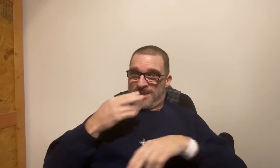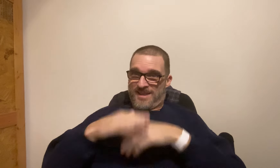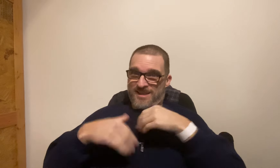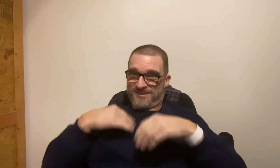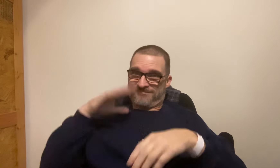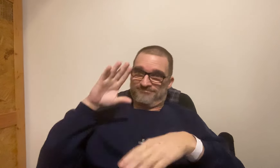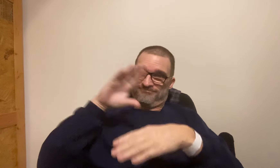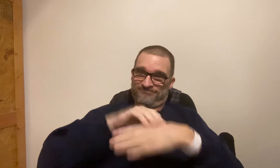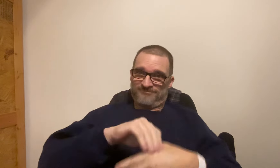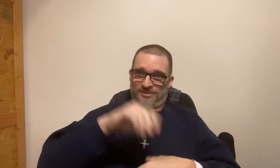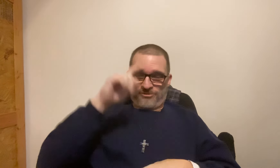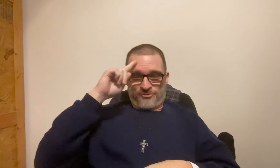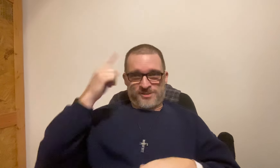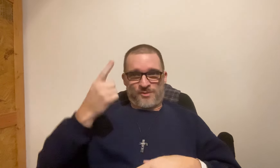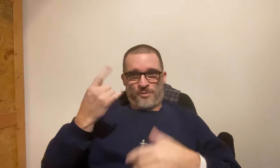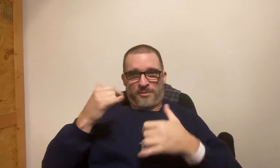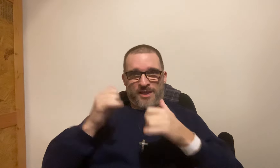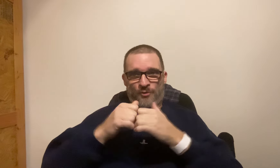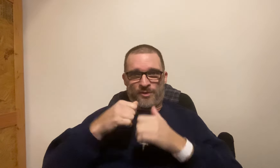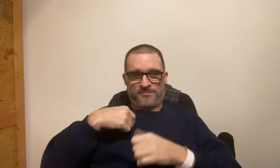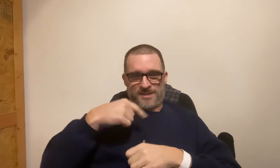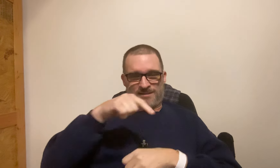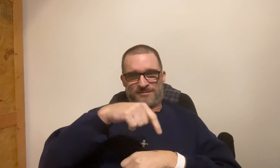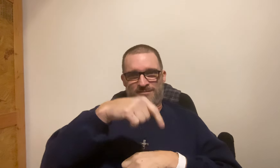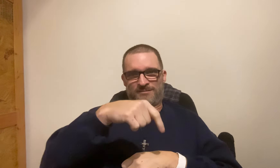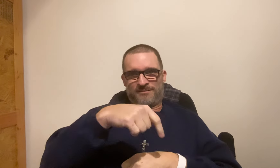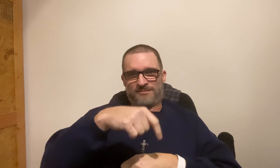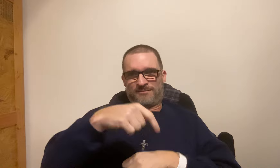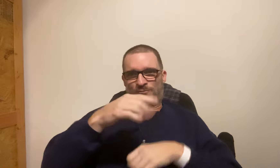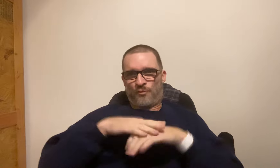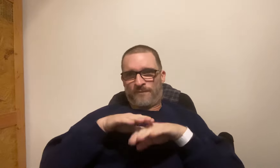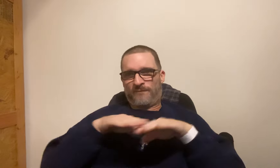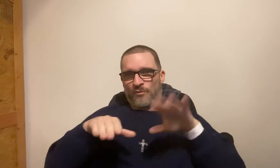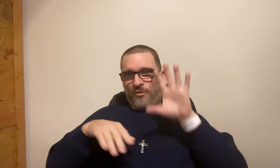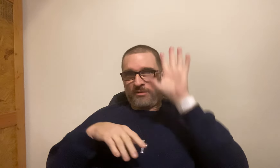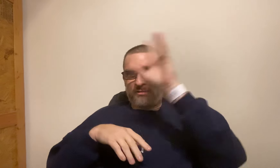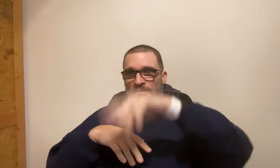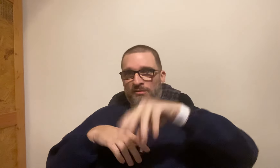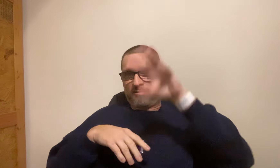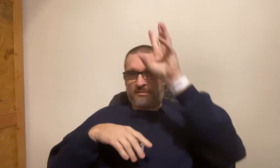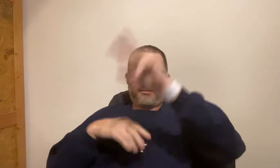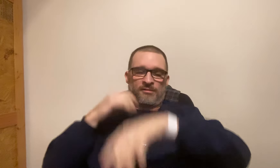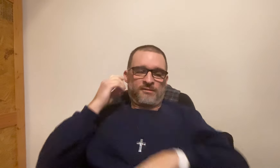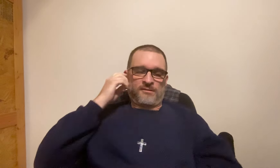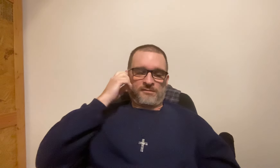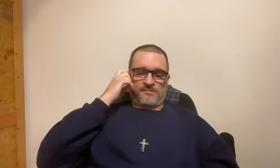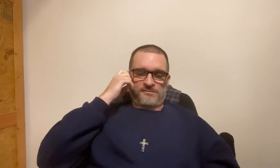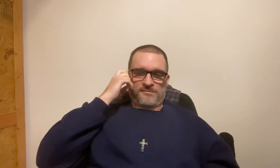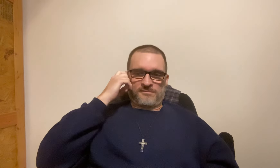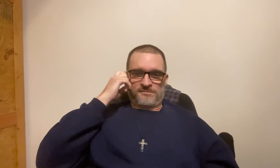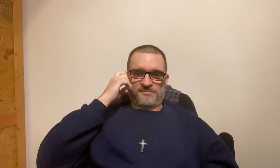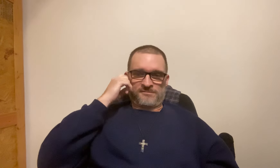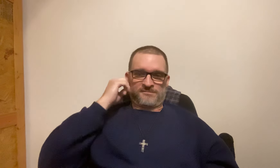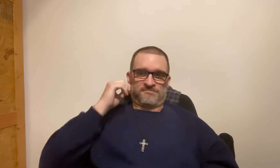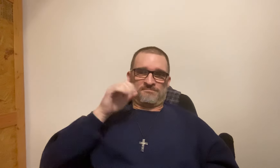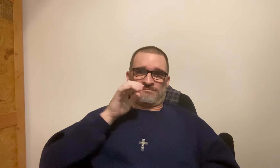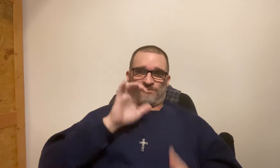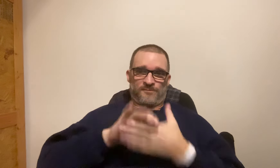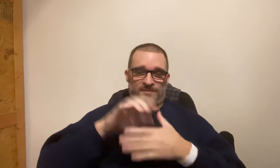I told her I did feel a human hand trying to grab my hand. I thought someone was playing with me down there on the floor reaching out to me.